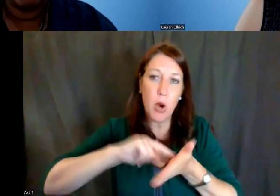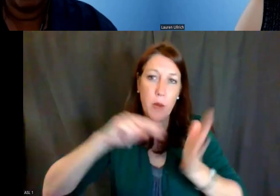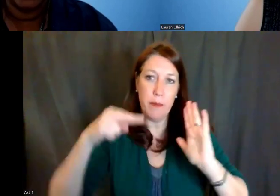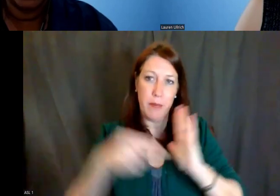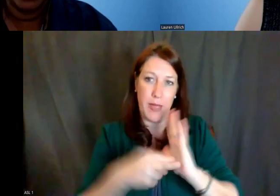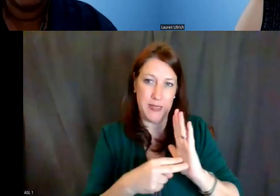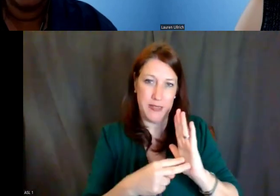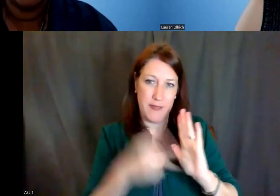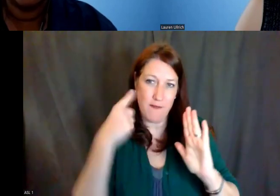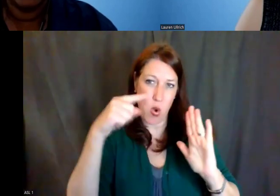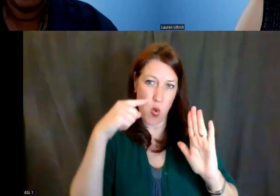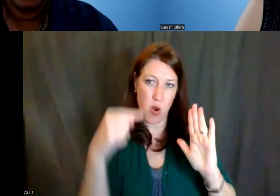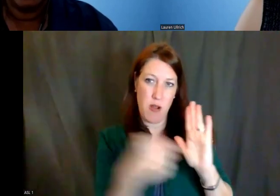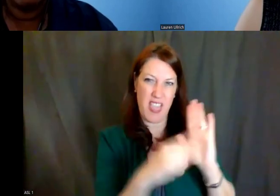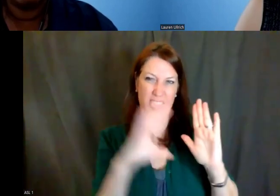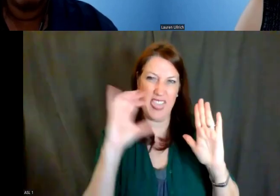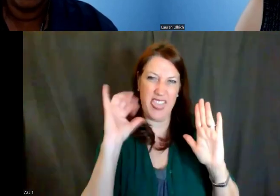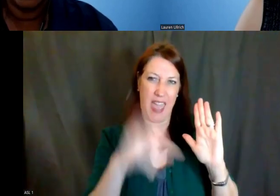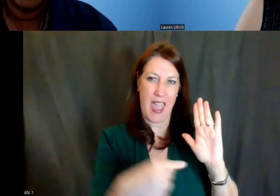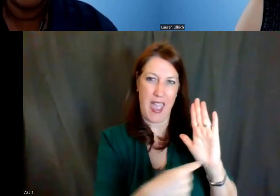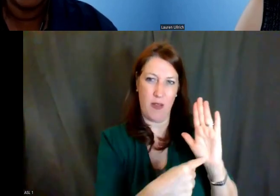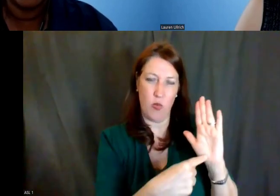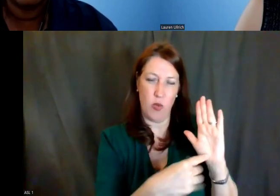That will really tell you what it is,